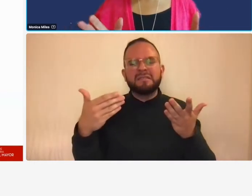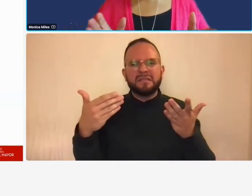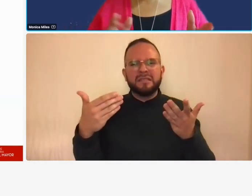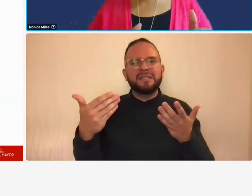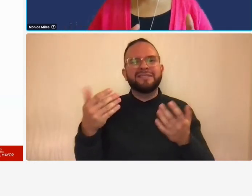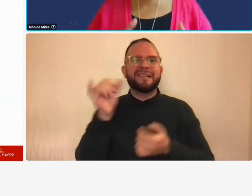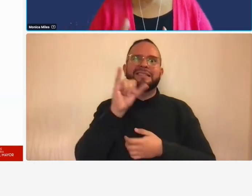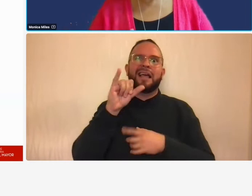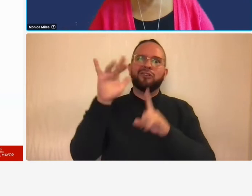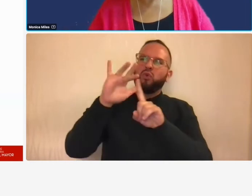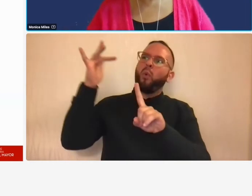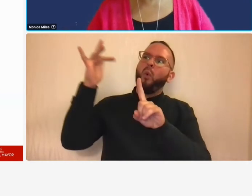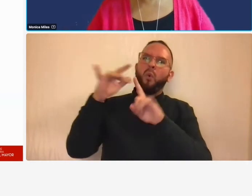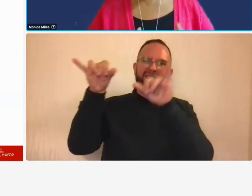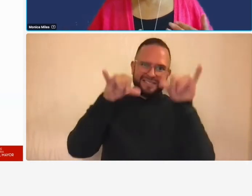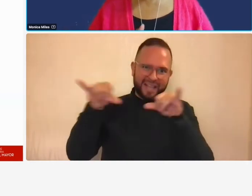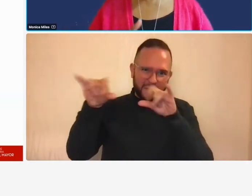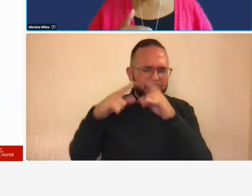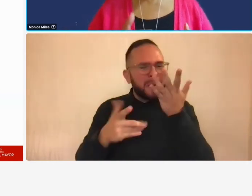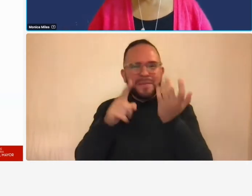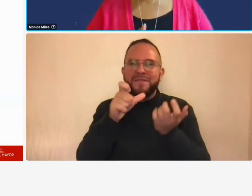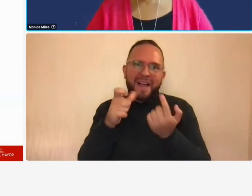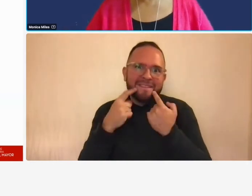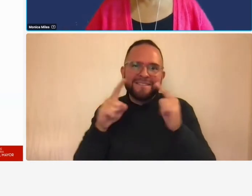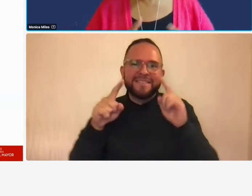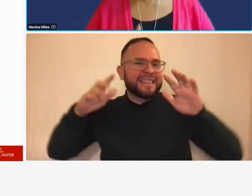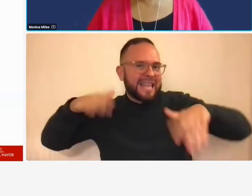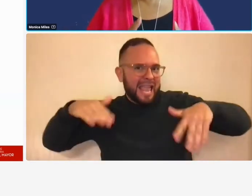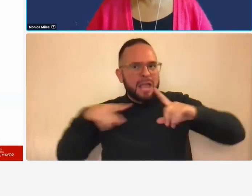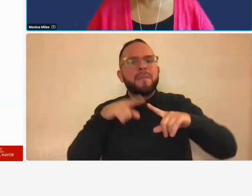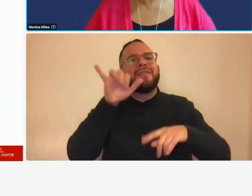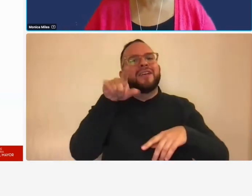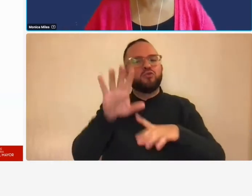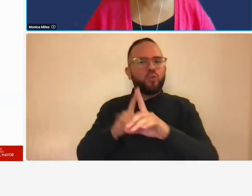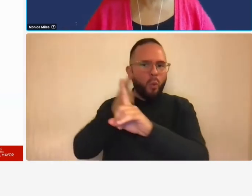but you might not be there yet but you should be working towards a fully integrated system